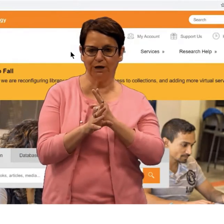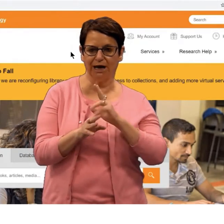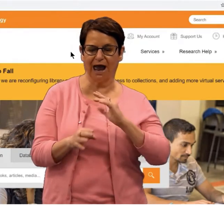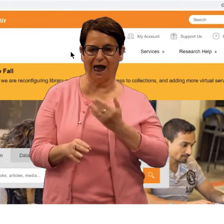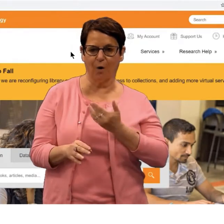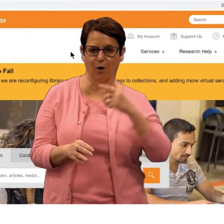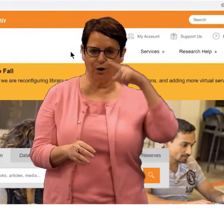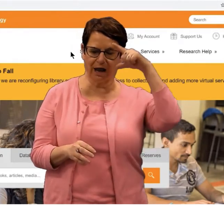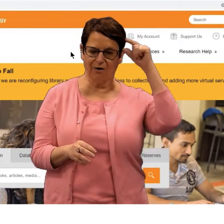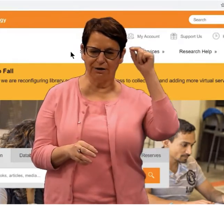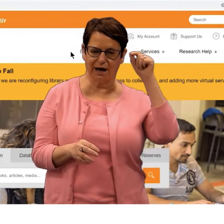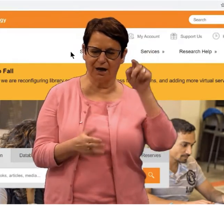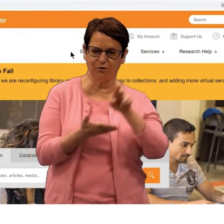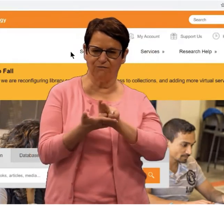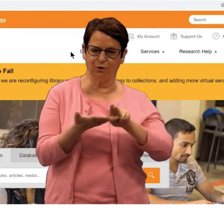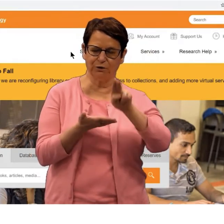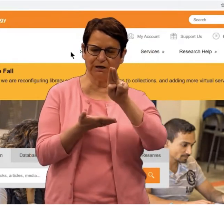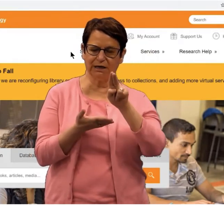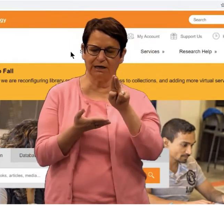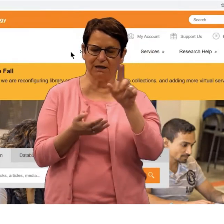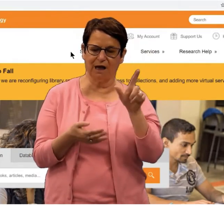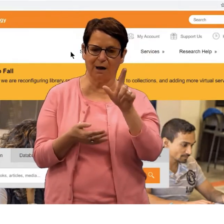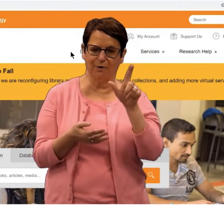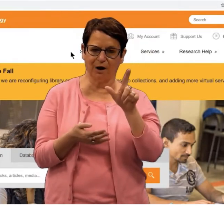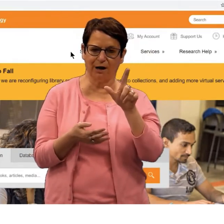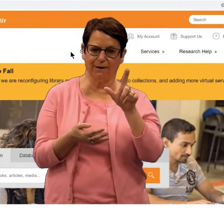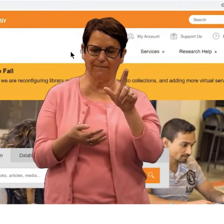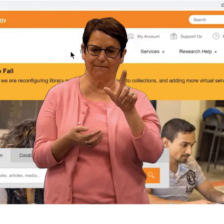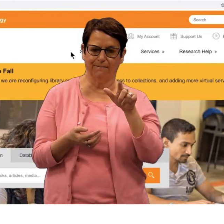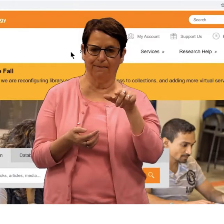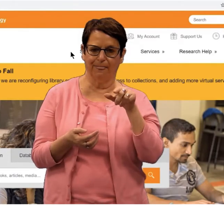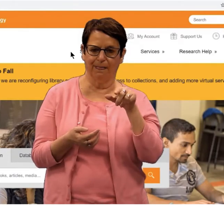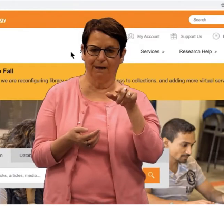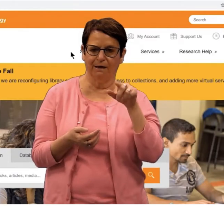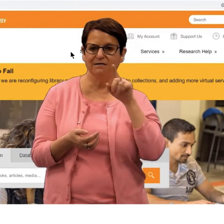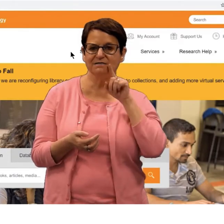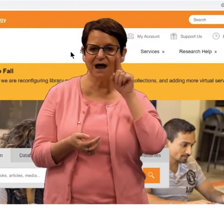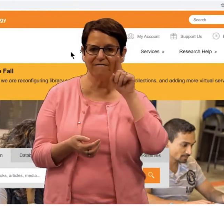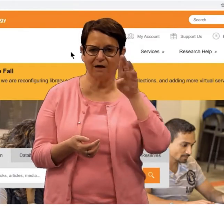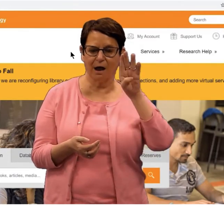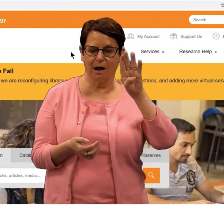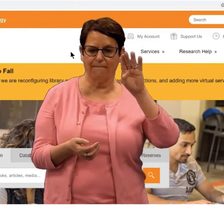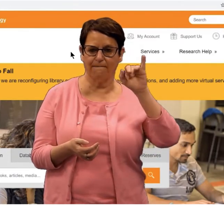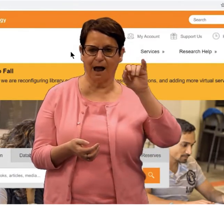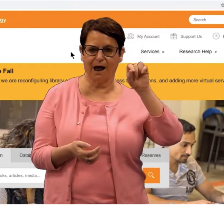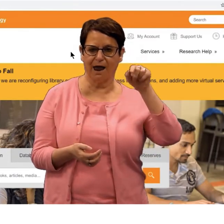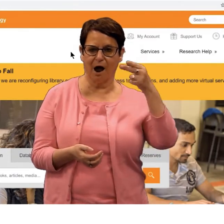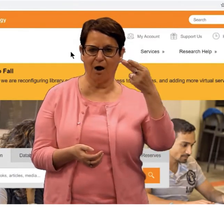to find deaf people using the Gallaudet University